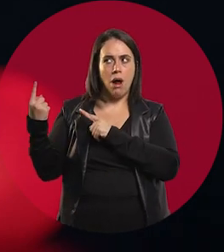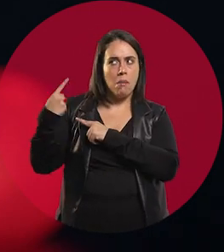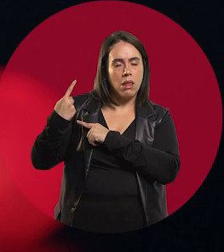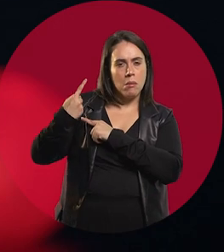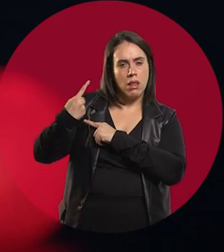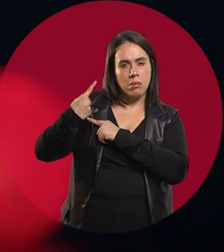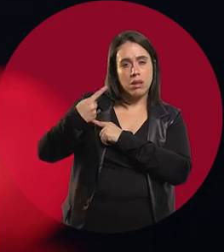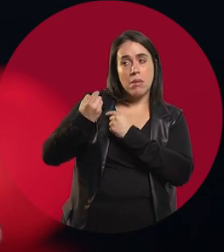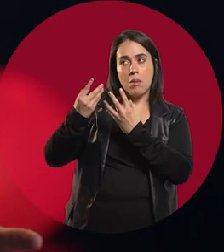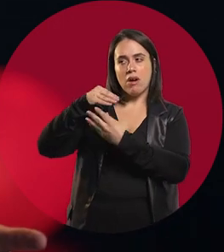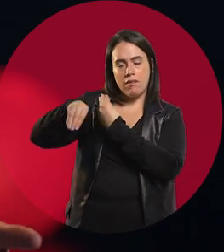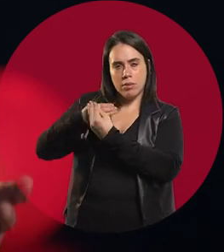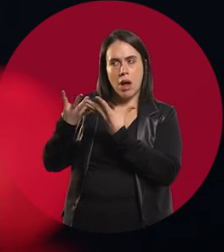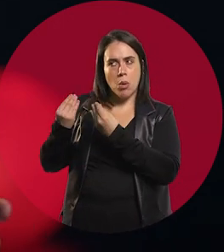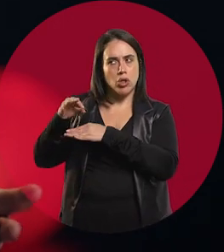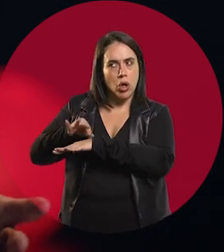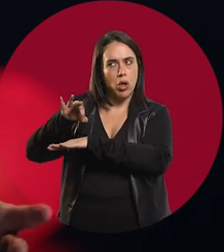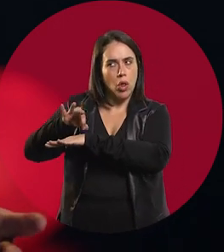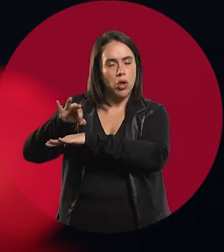which was full of doctors and also many pediatricians,